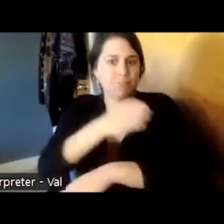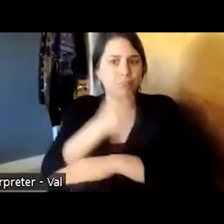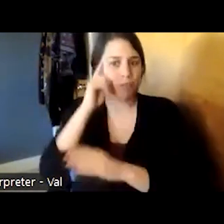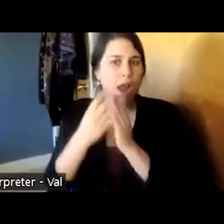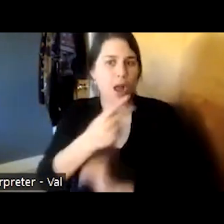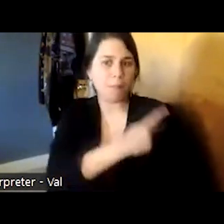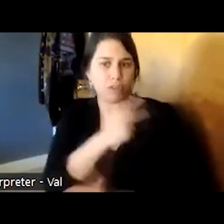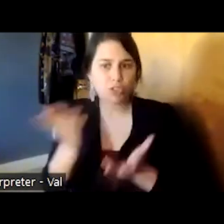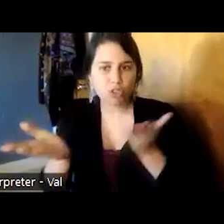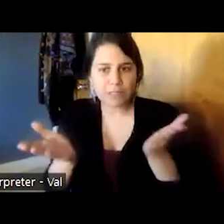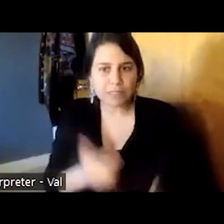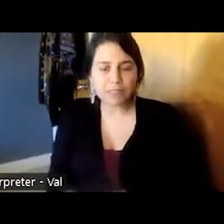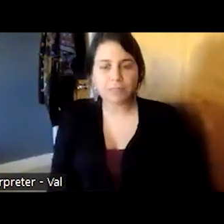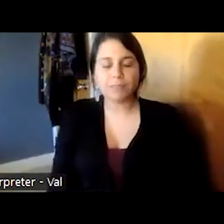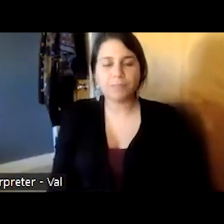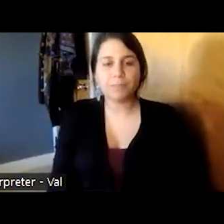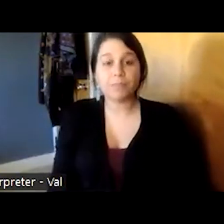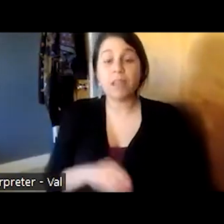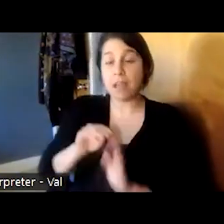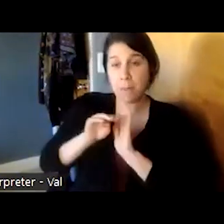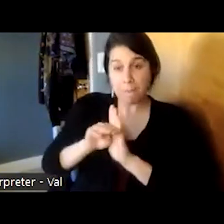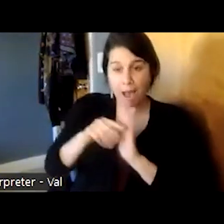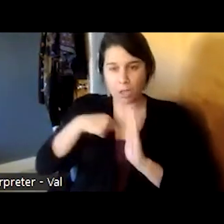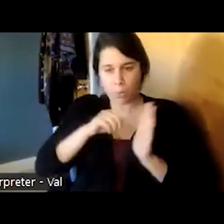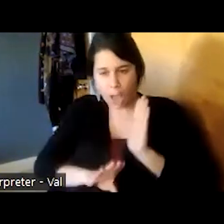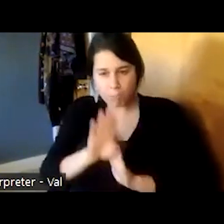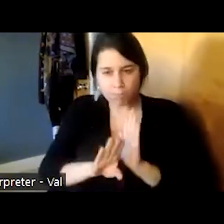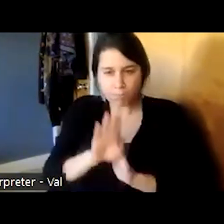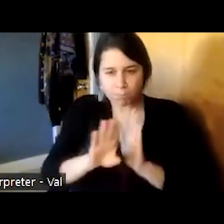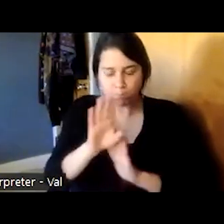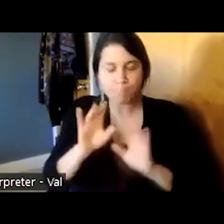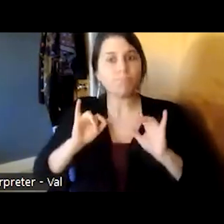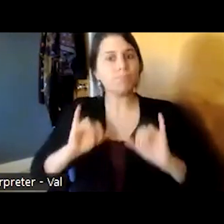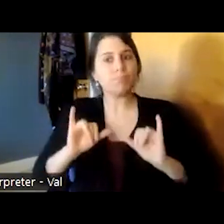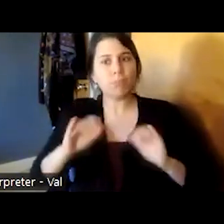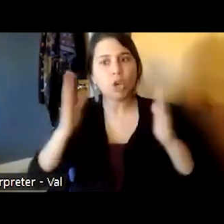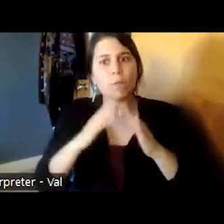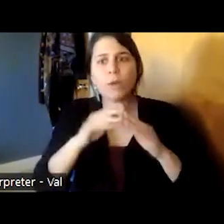as we started to develop our model we started to get requests from other communities to do